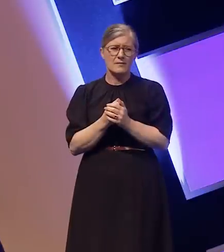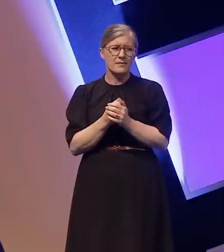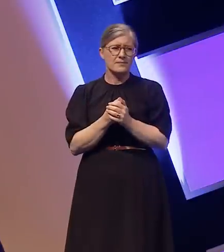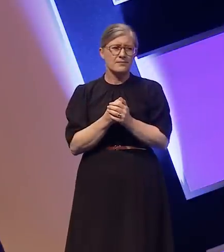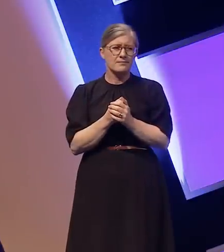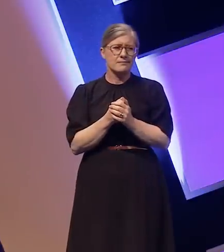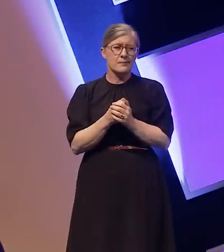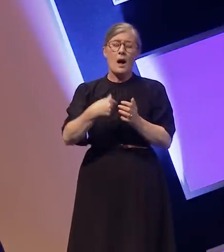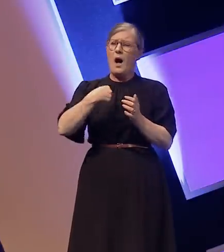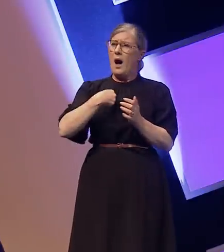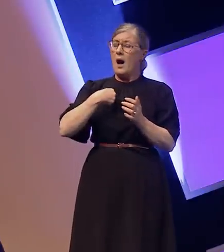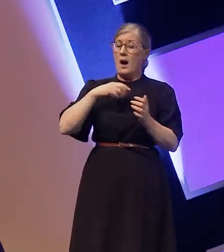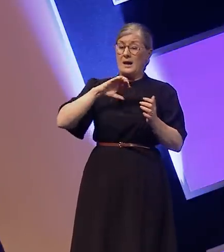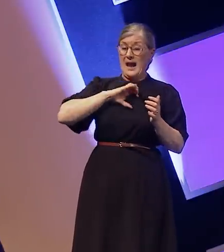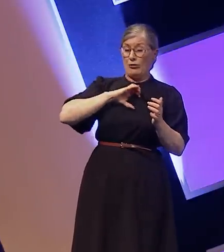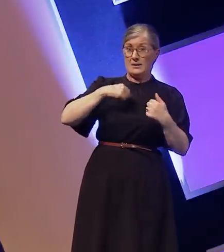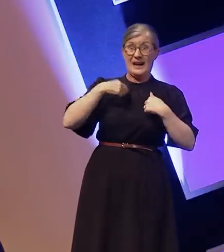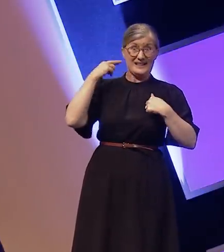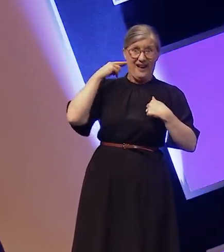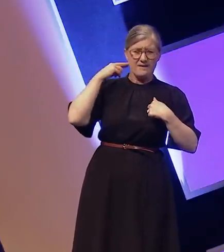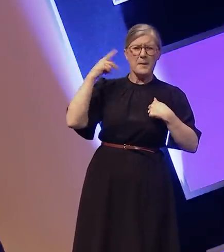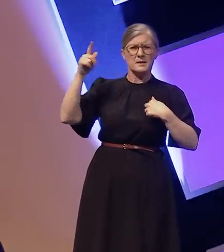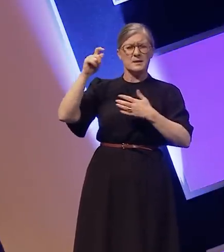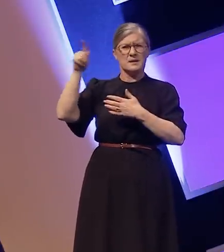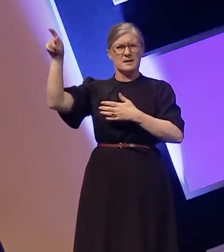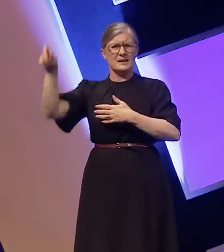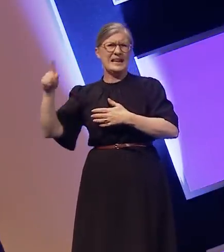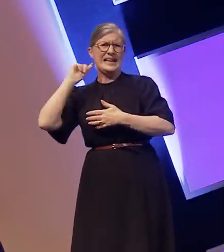deaf character that is either written as a hearing person or as a deaf stereotype